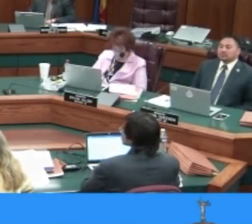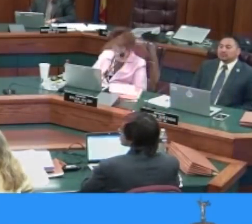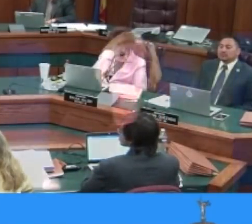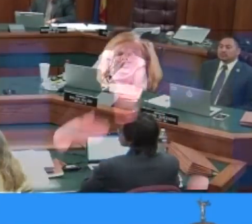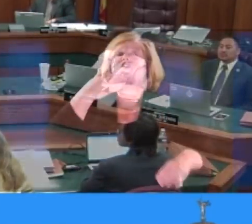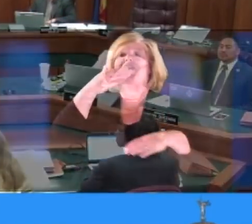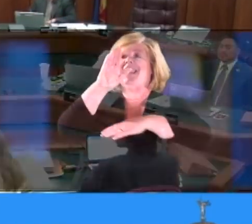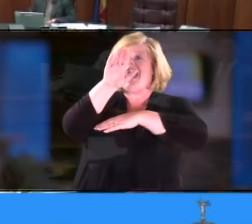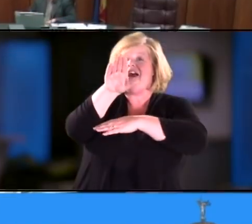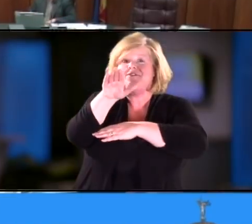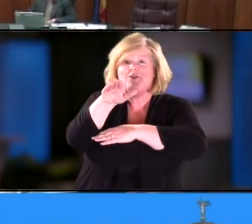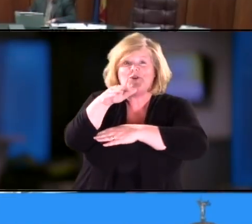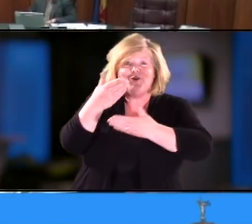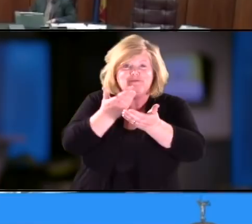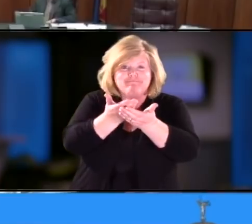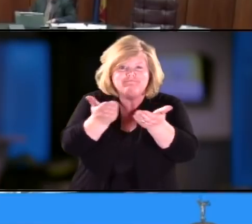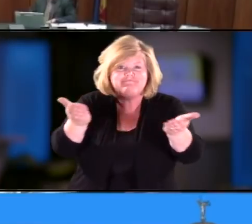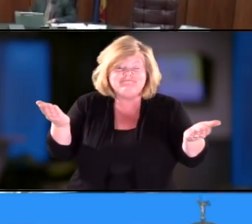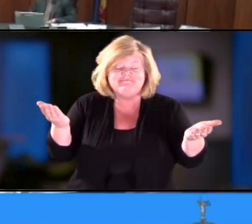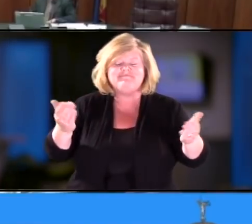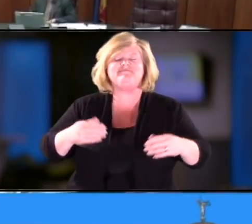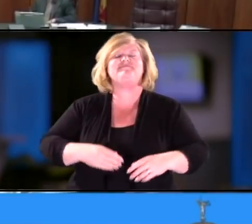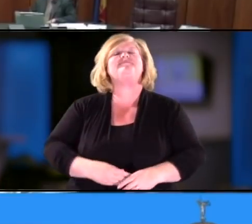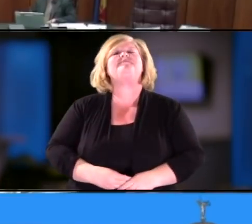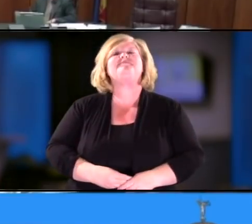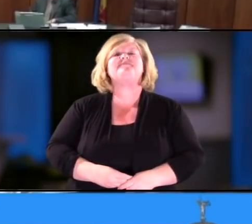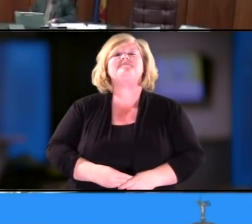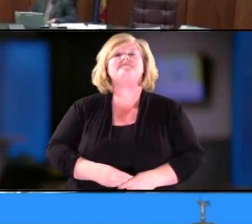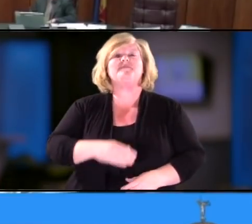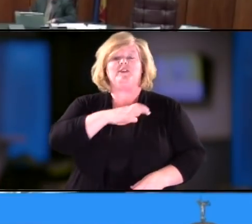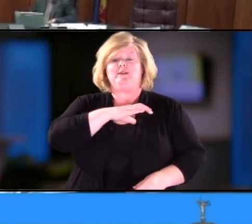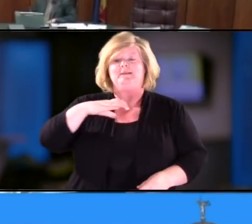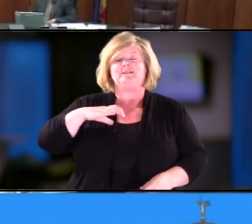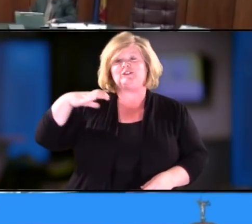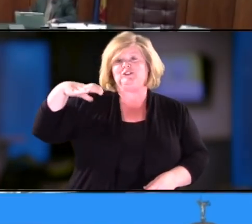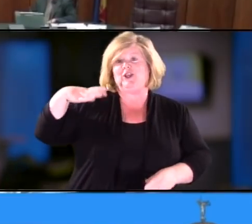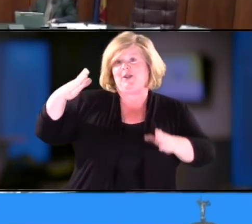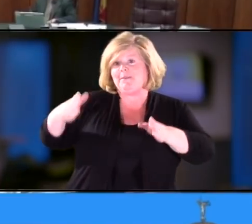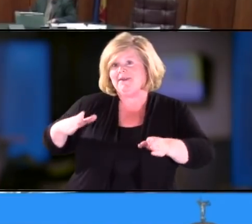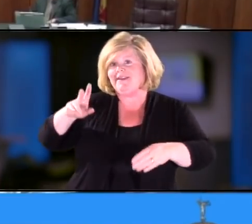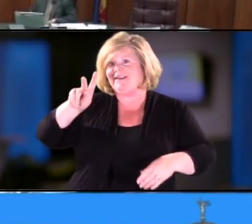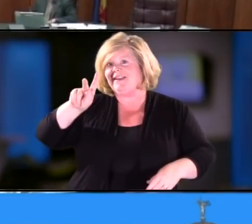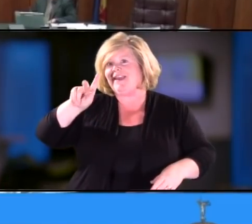Good afternoon everyone, Chairman Kavanaugh and members of the committee.